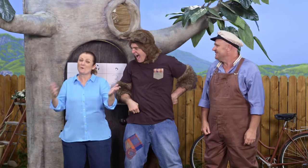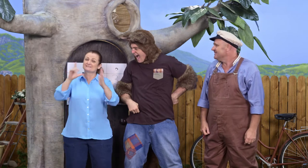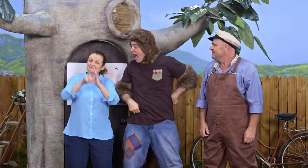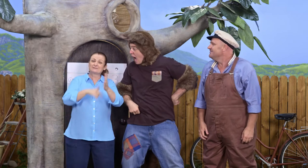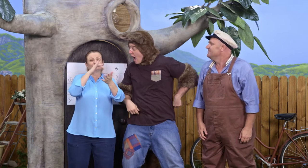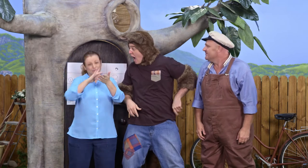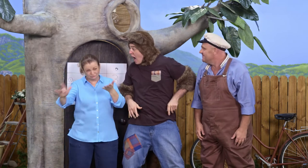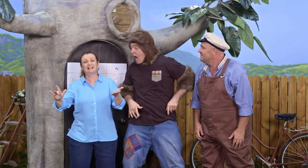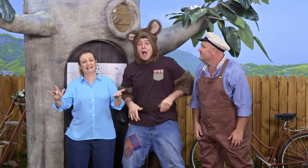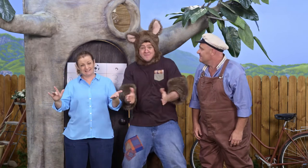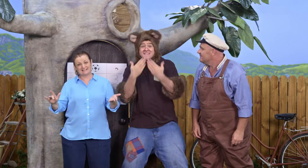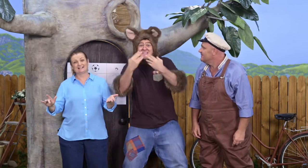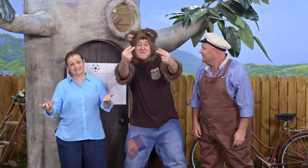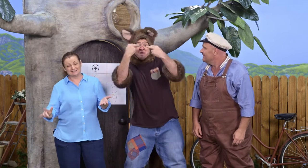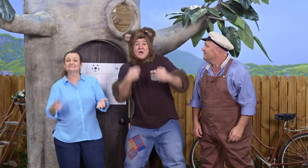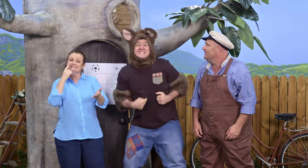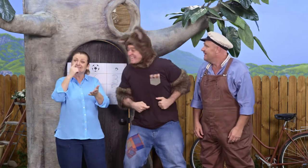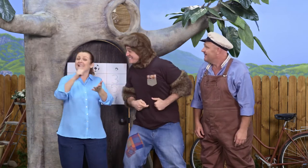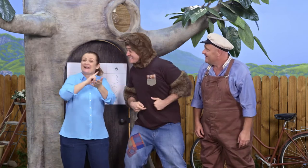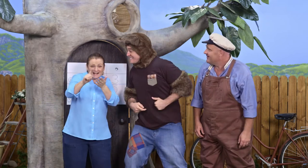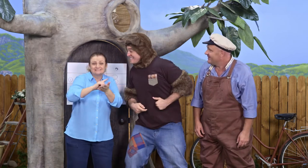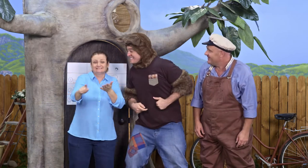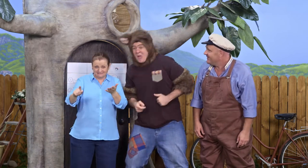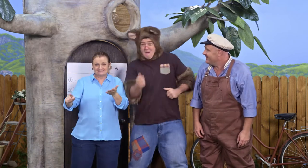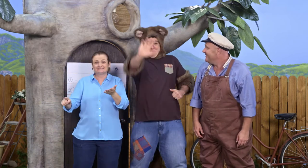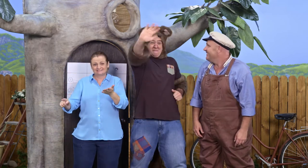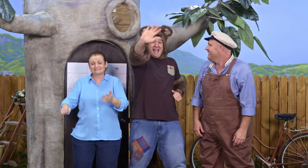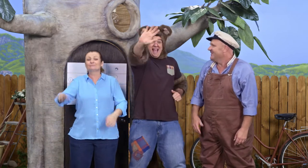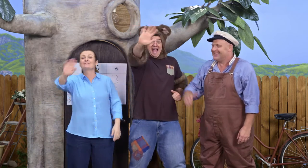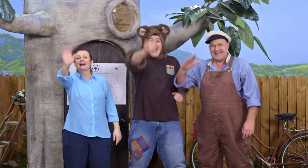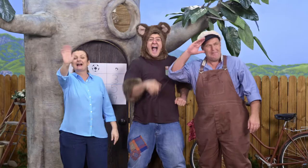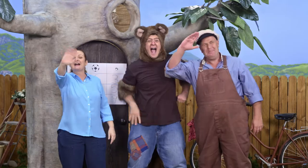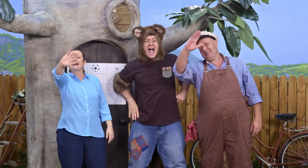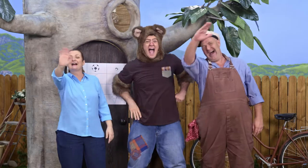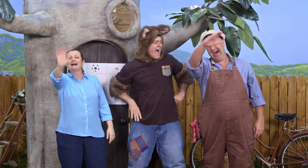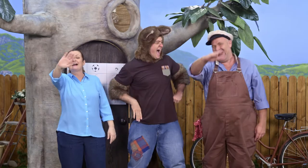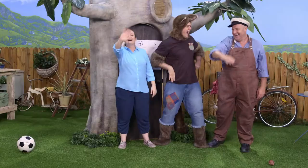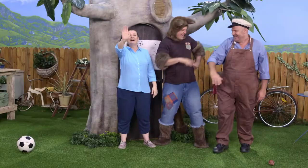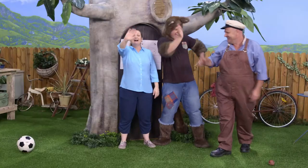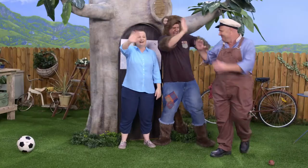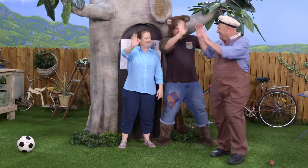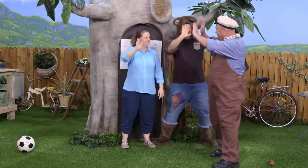Well, our time is up. Thanks for watching. See you next time. Bye! Bye. Bye! See you, Skip.